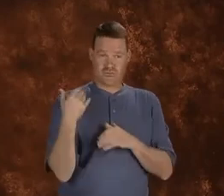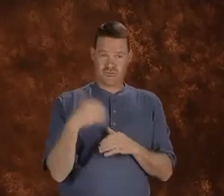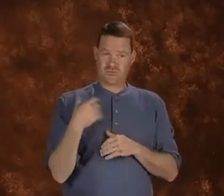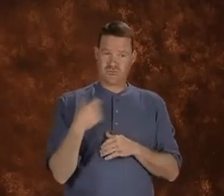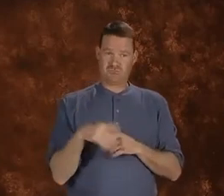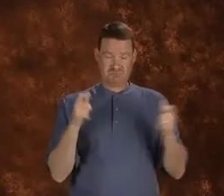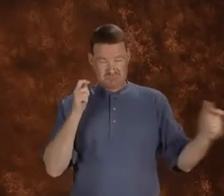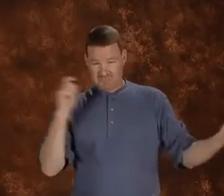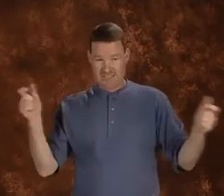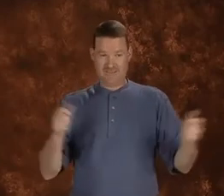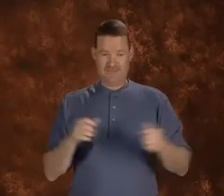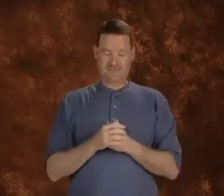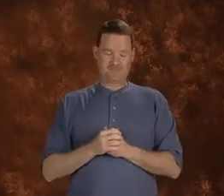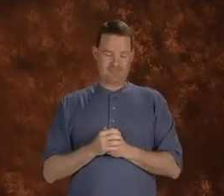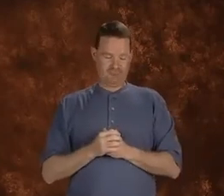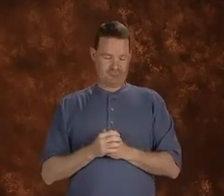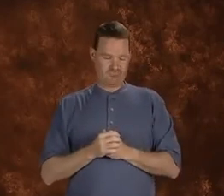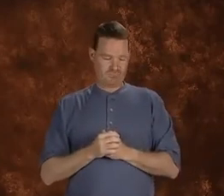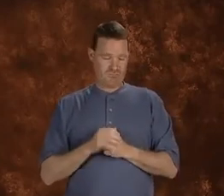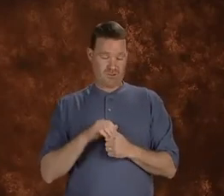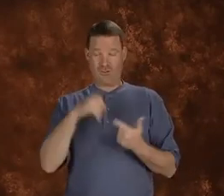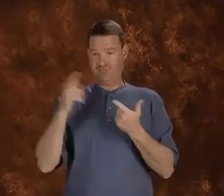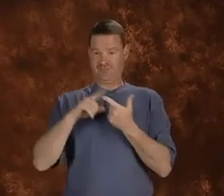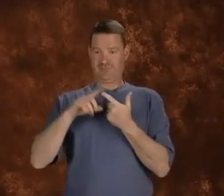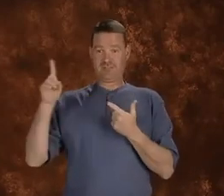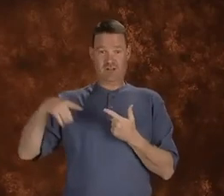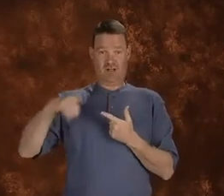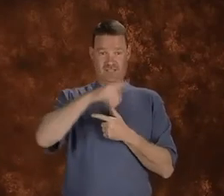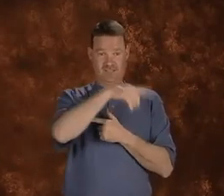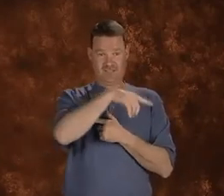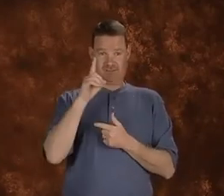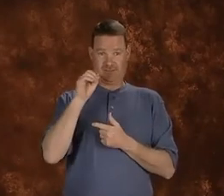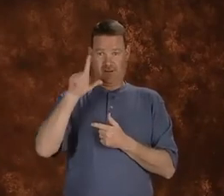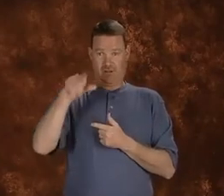Whales are actually quite fast.